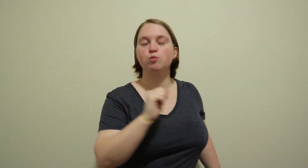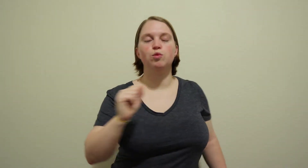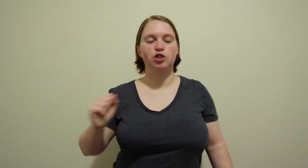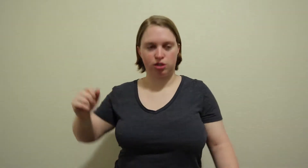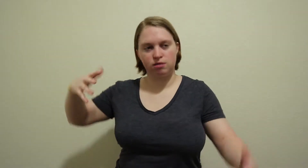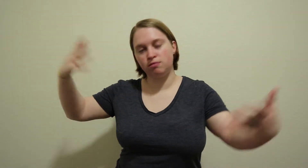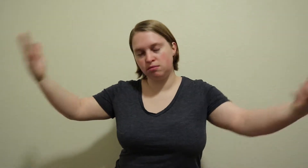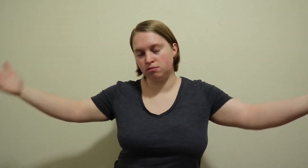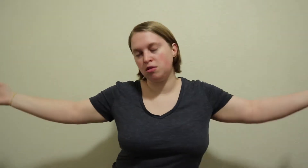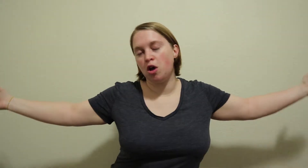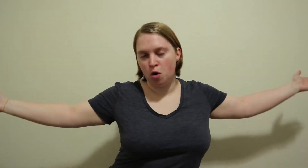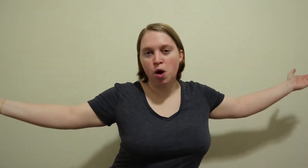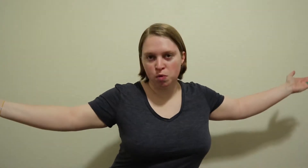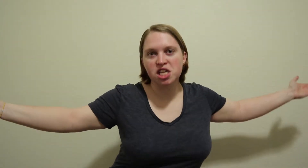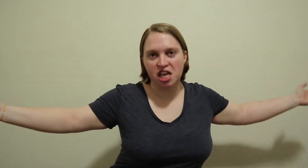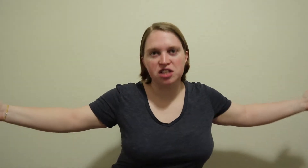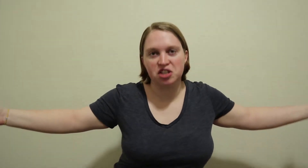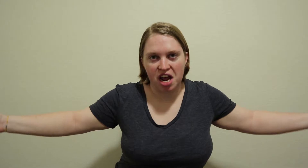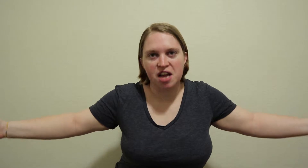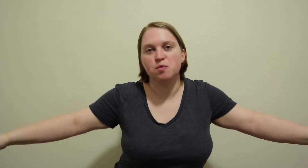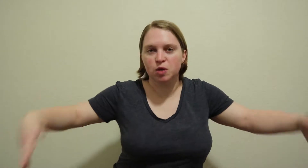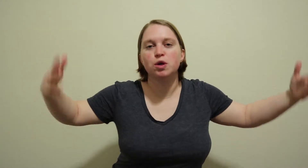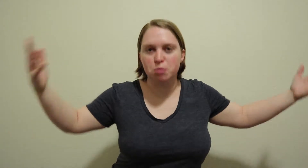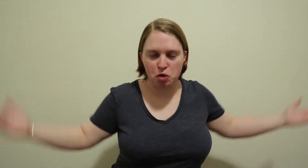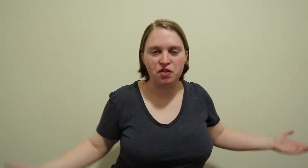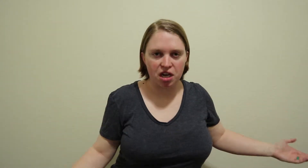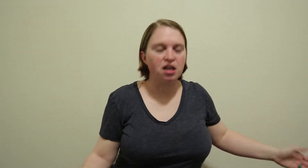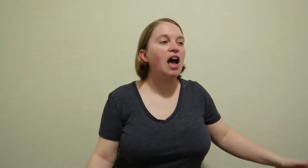which is what we did today: we removed it